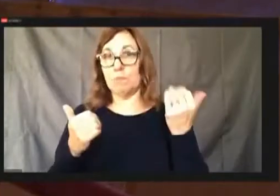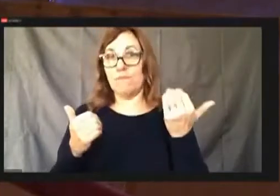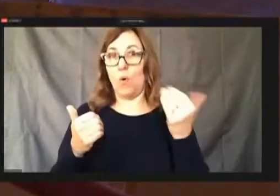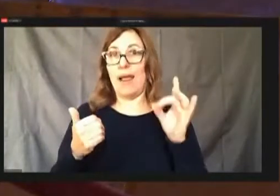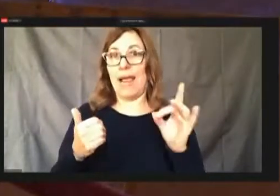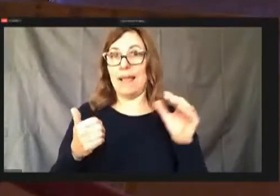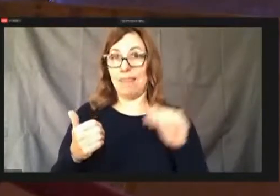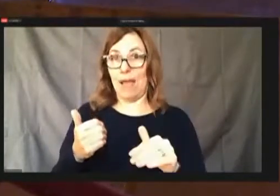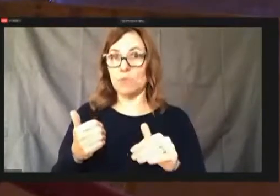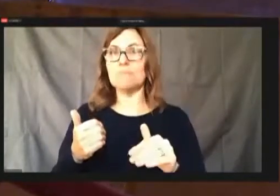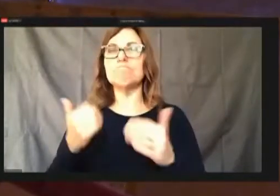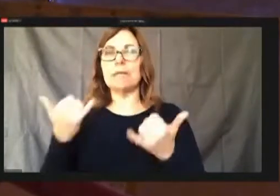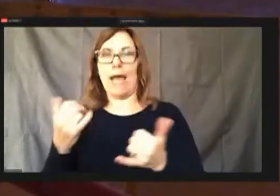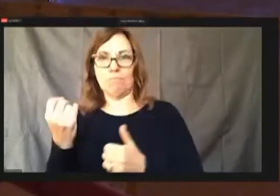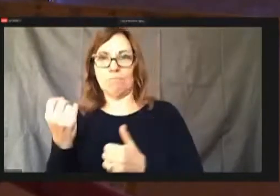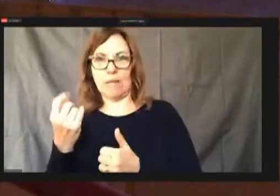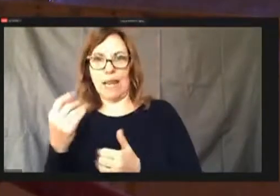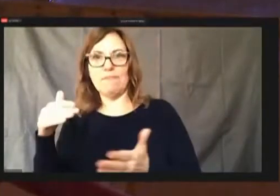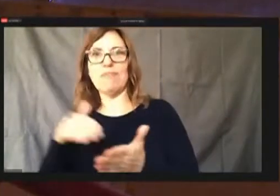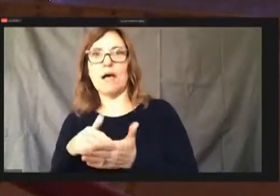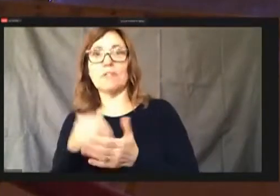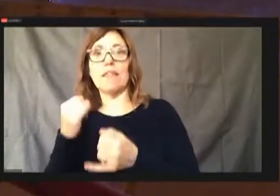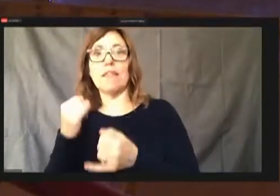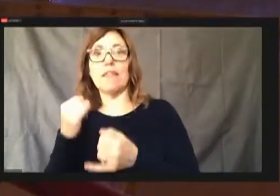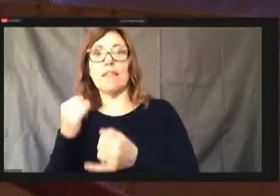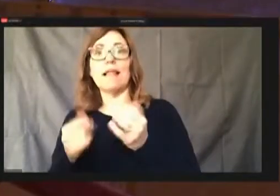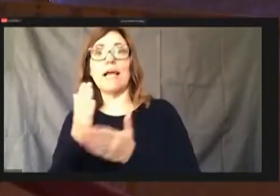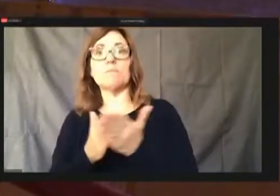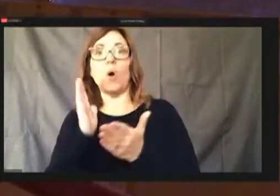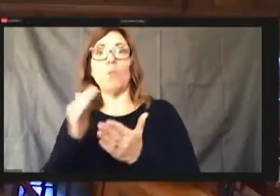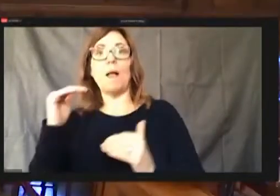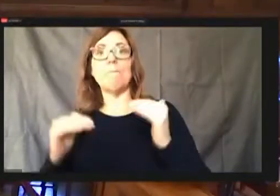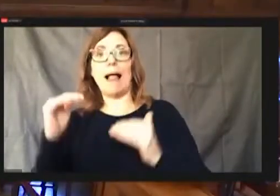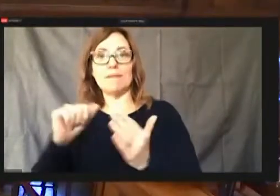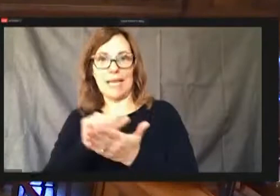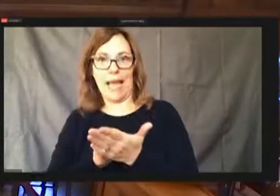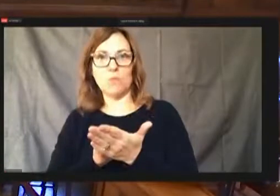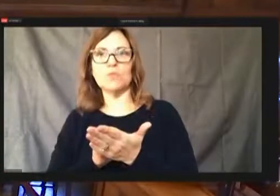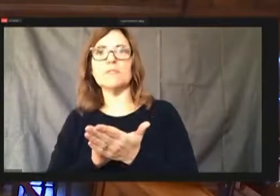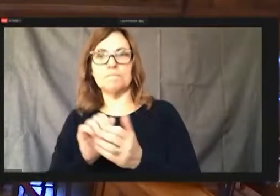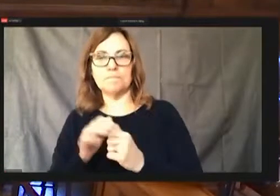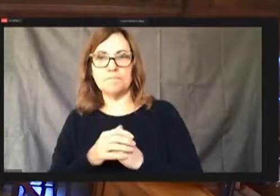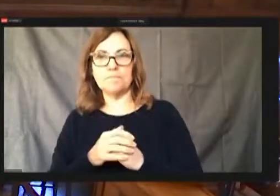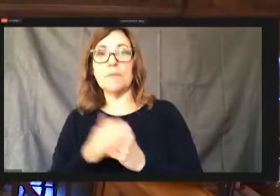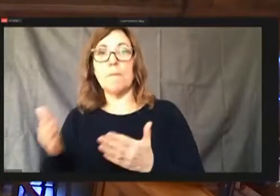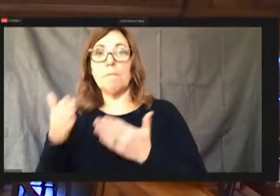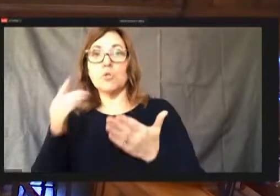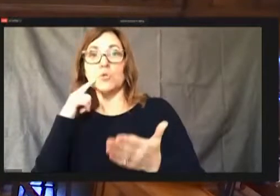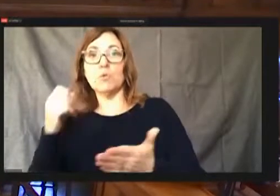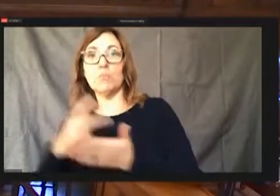And the last part of that will balance the accounts, wishing to improve that can see,